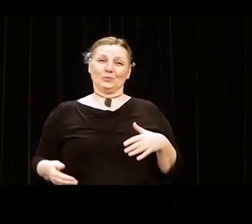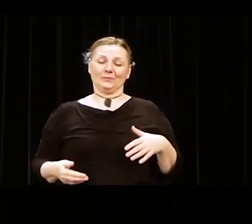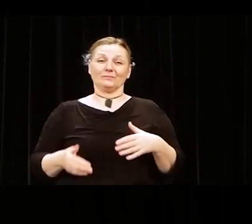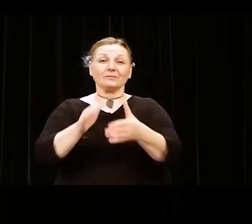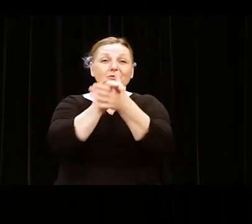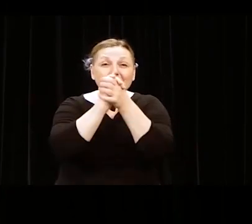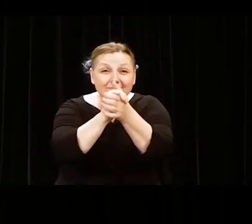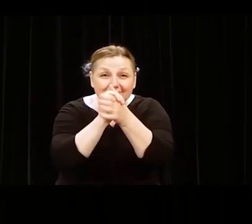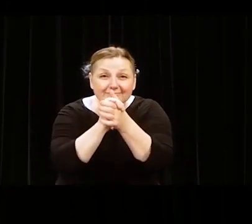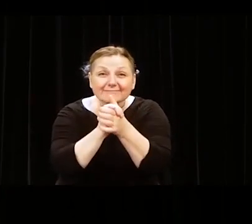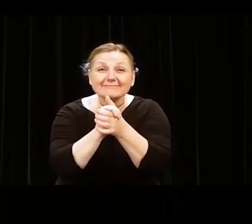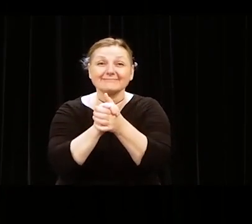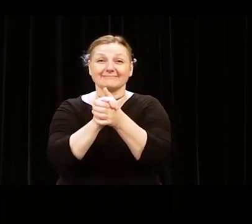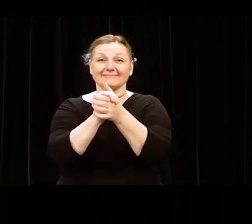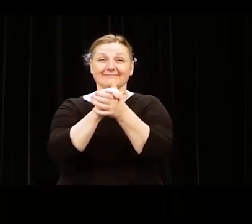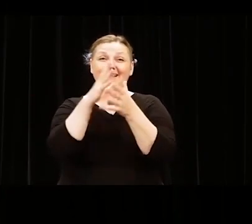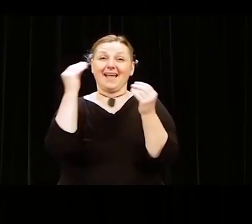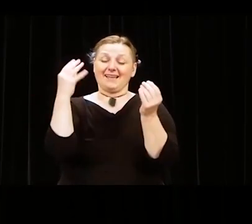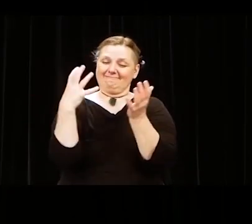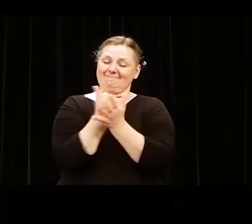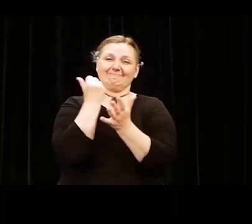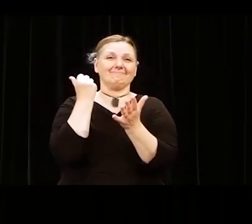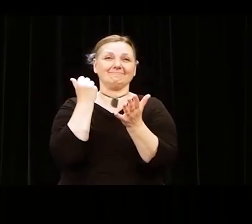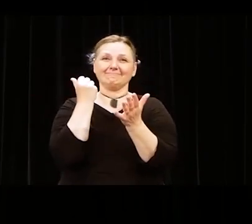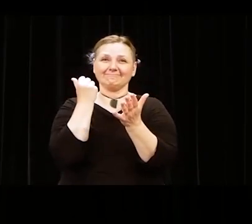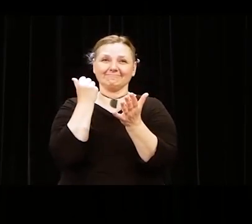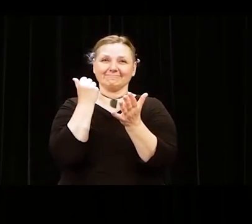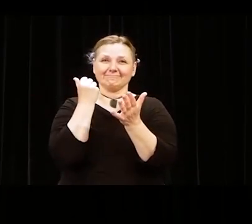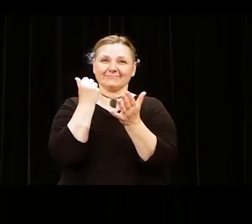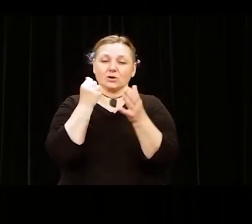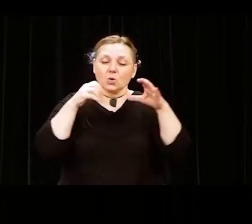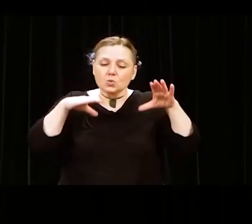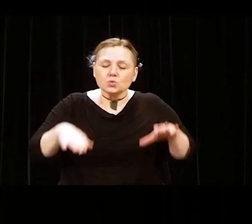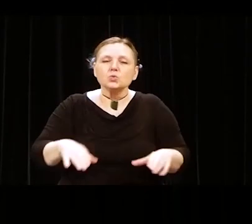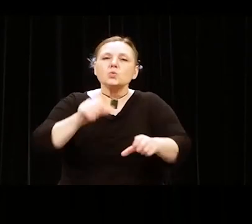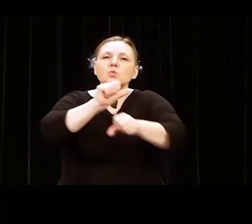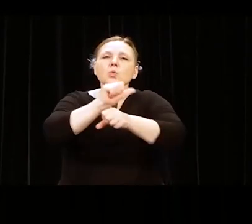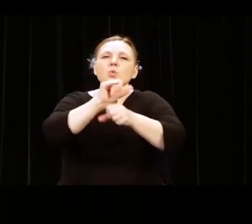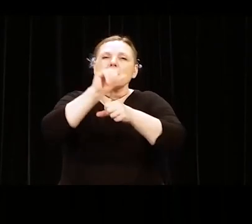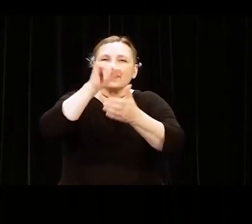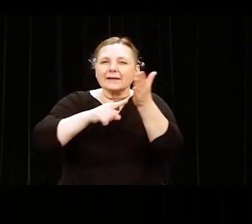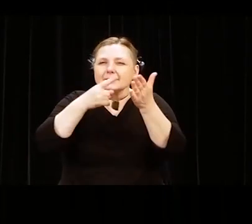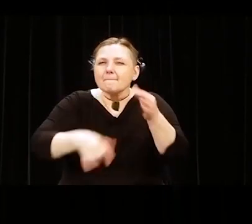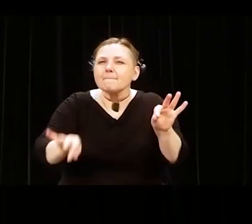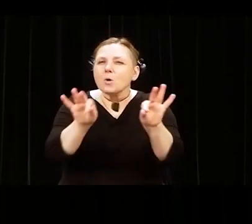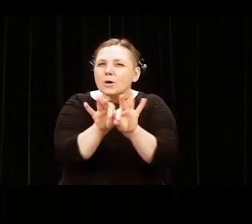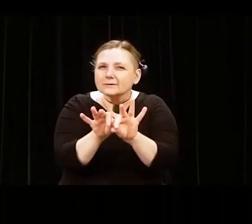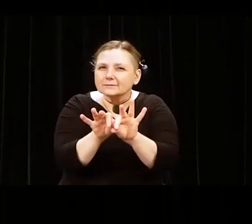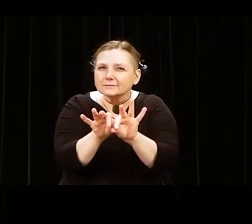I ask you to do work that matters. You will be remembered